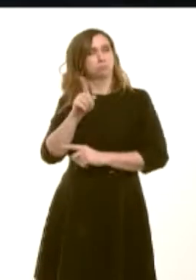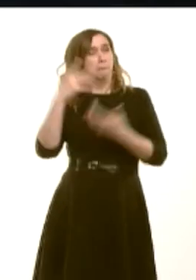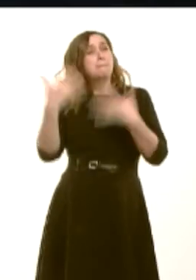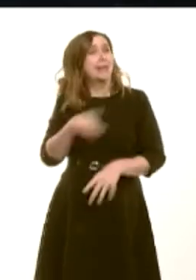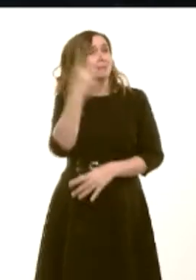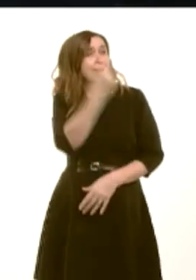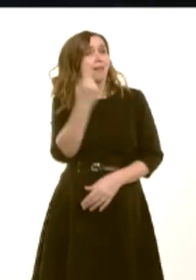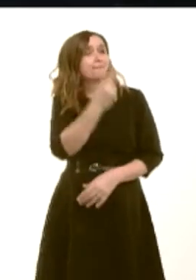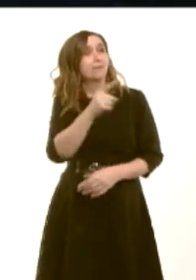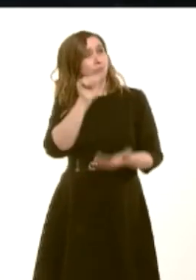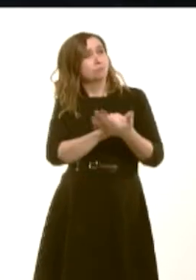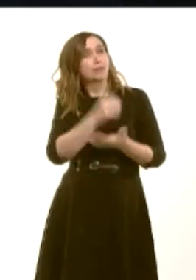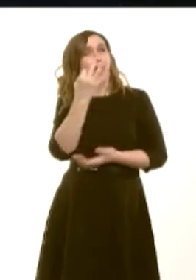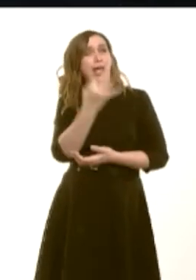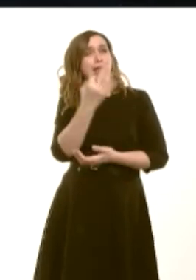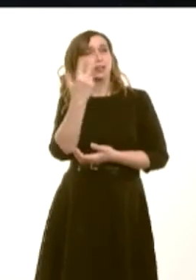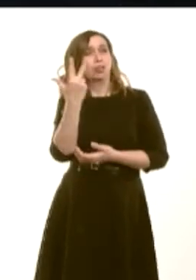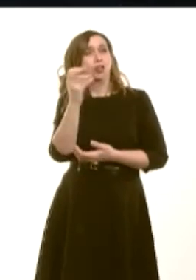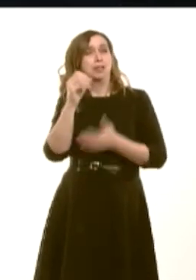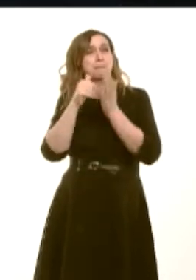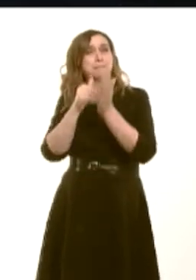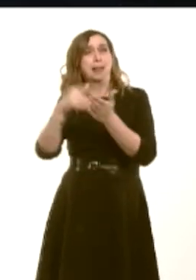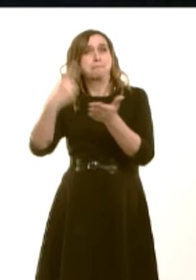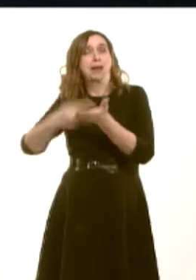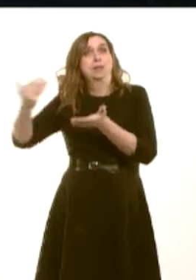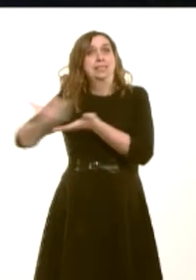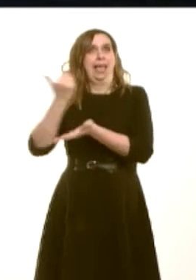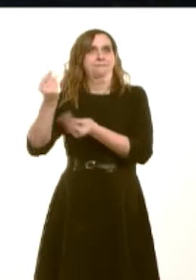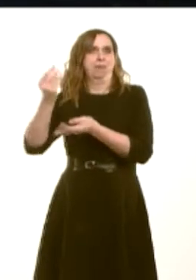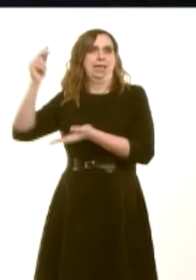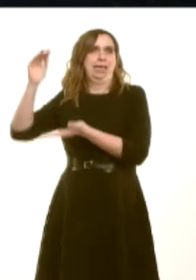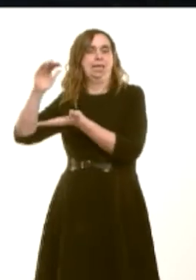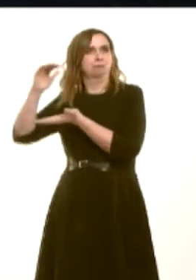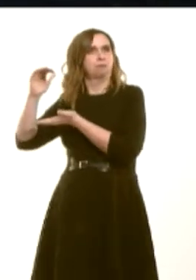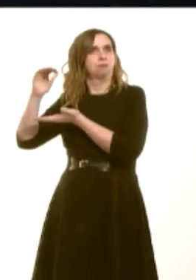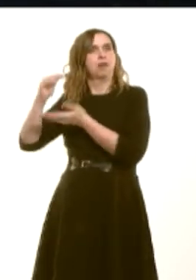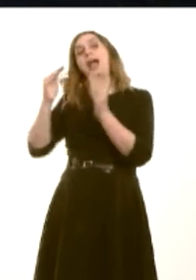the £830 million saved to date, and that the housing benefit bill has fallen for the